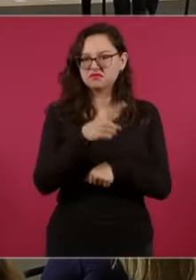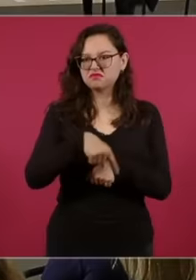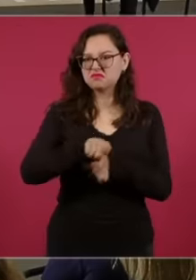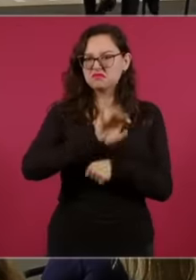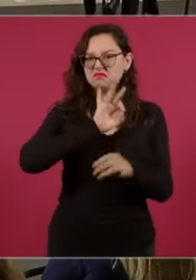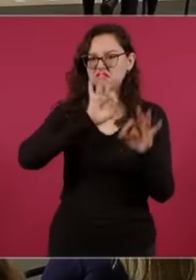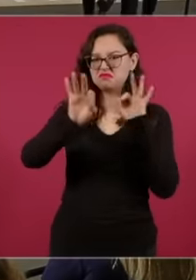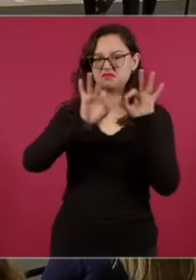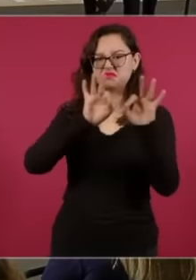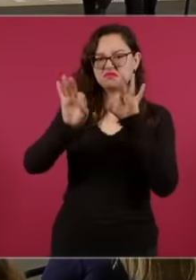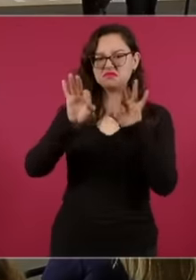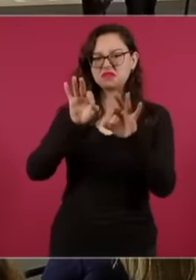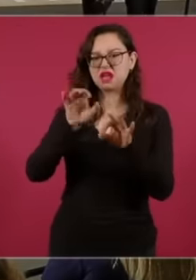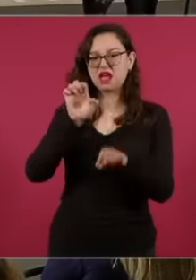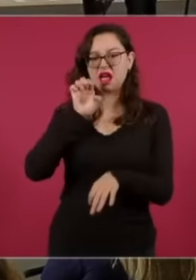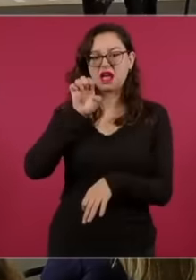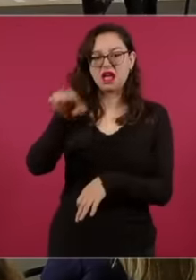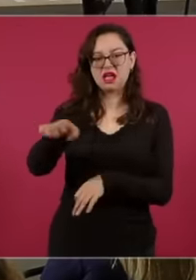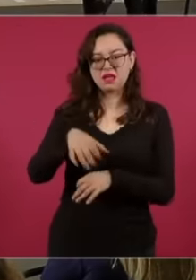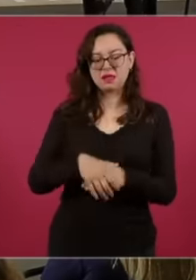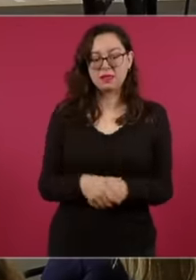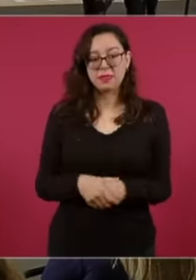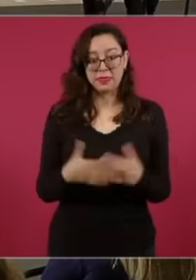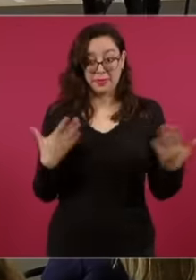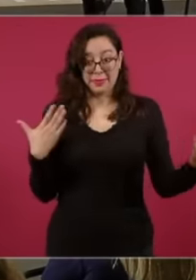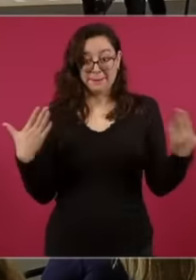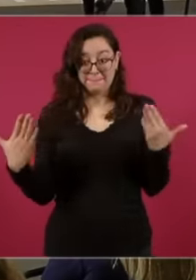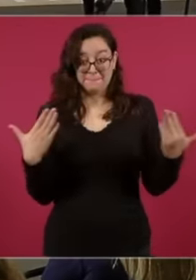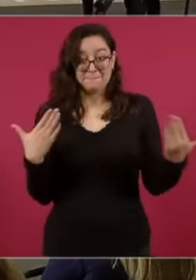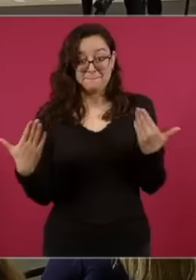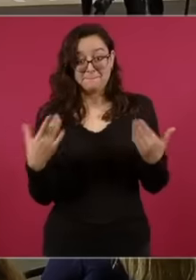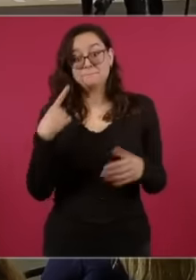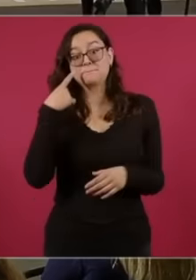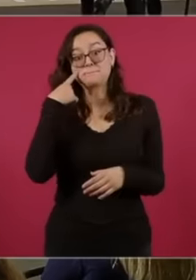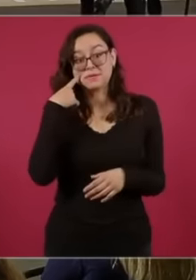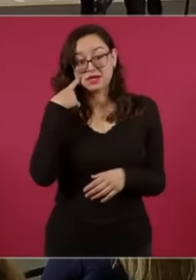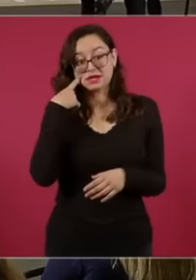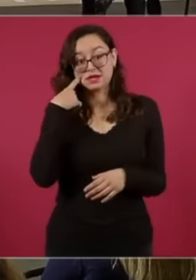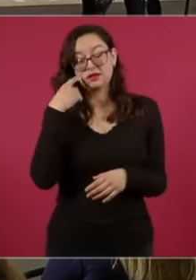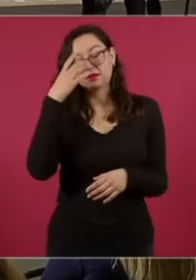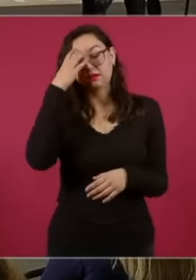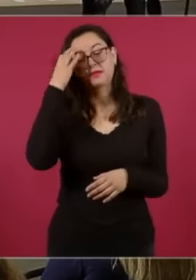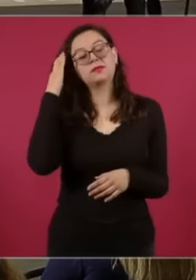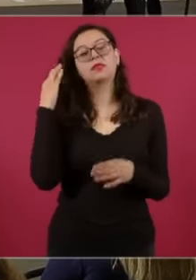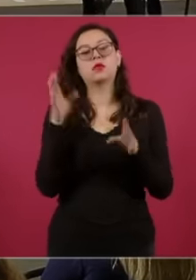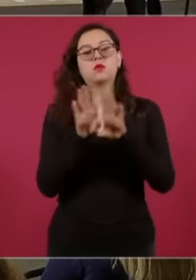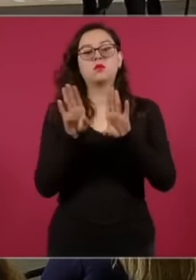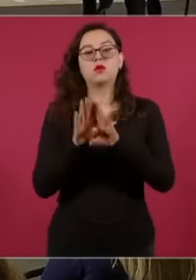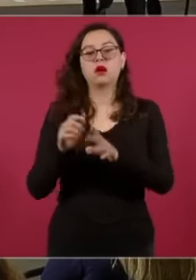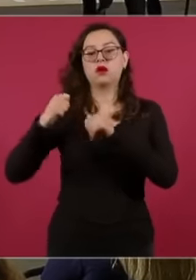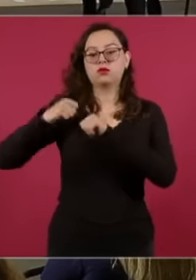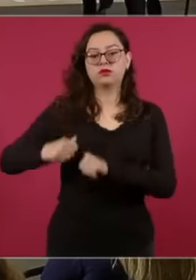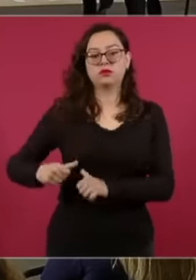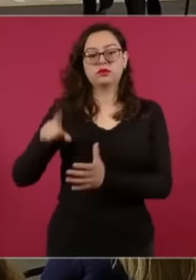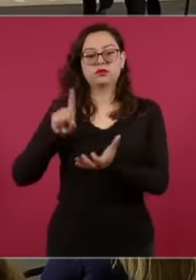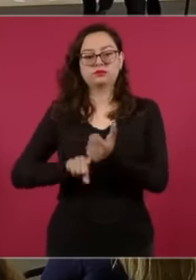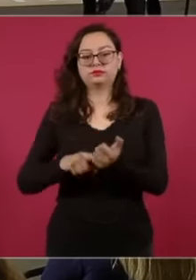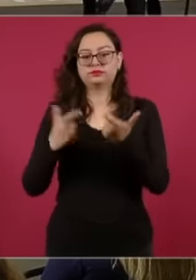what a judge earns Sorry a minister of what the high command of the judiciary earns well with